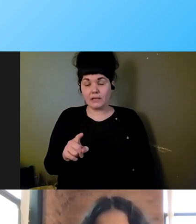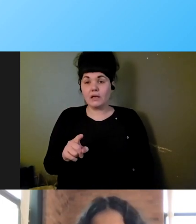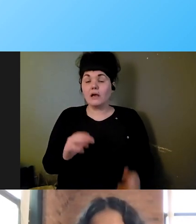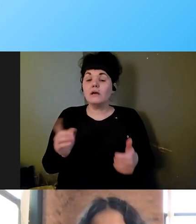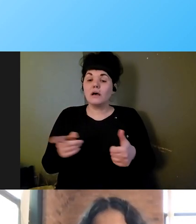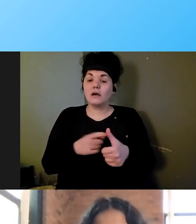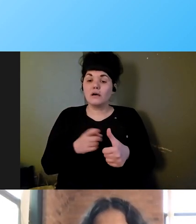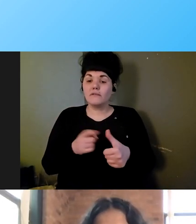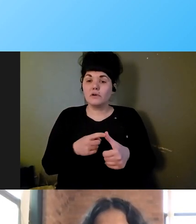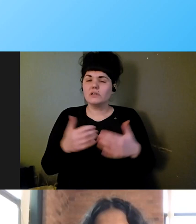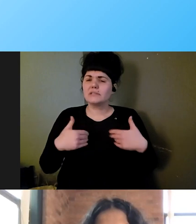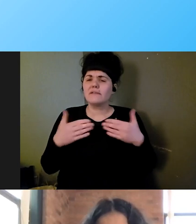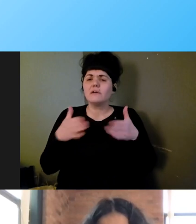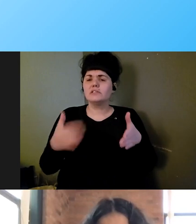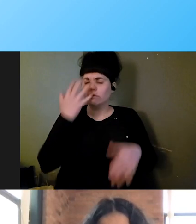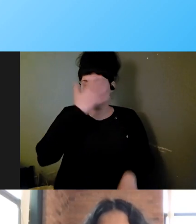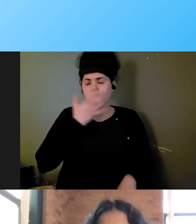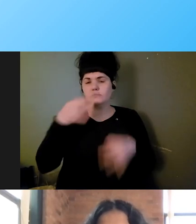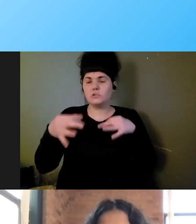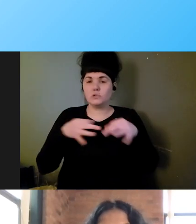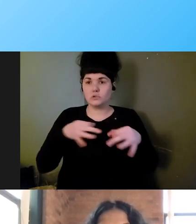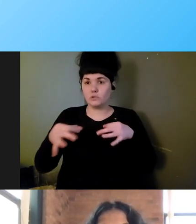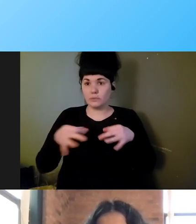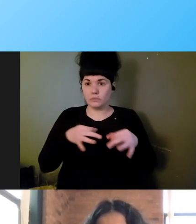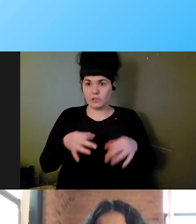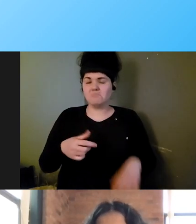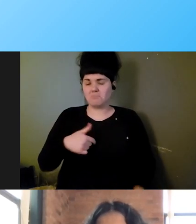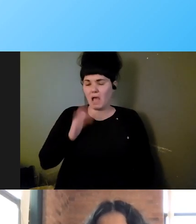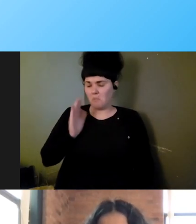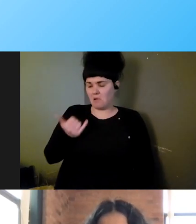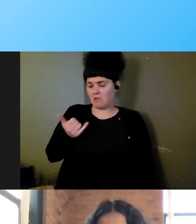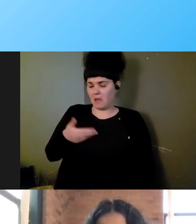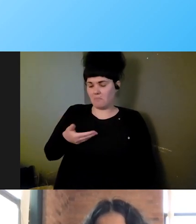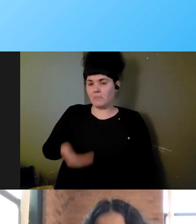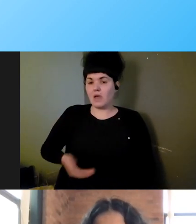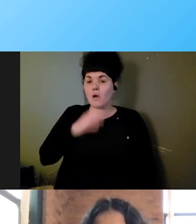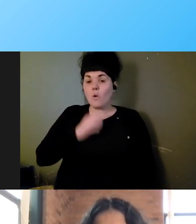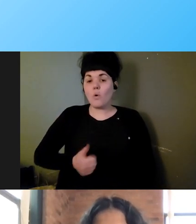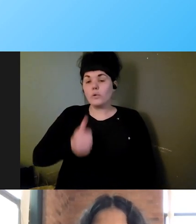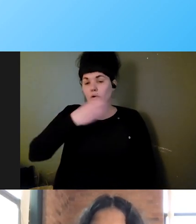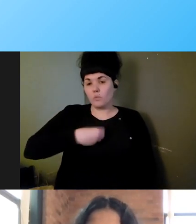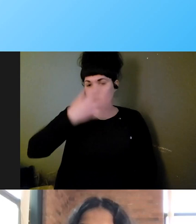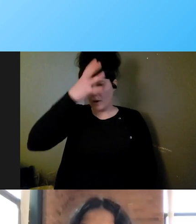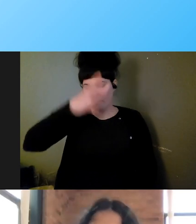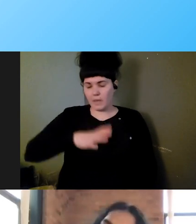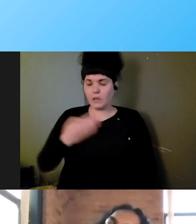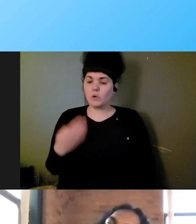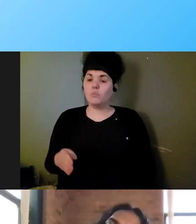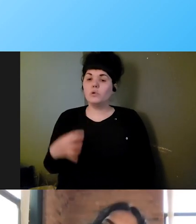providing a general description of yourself like I am now. I'm an older white